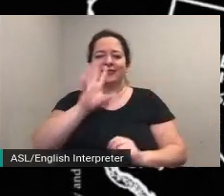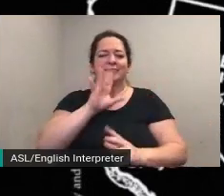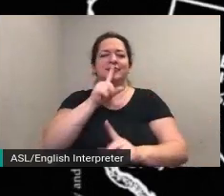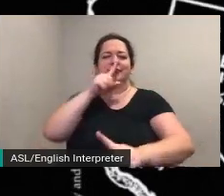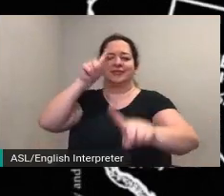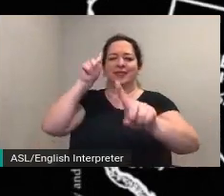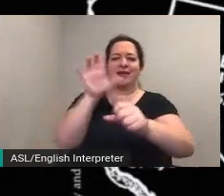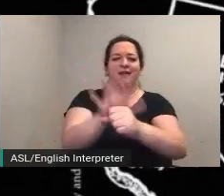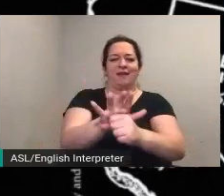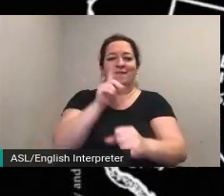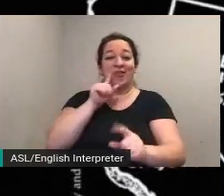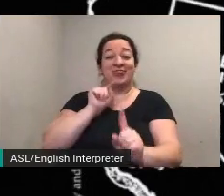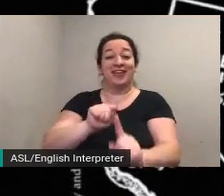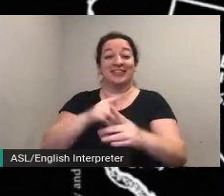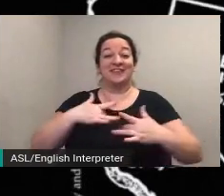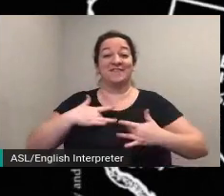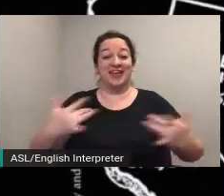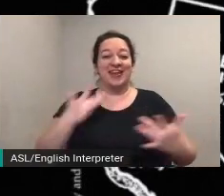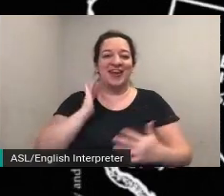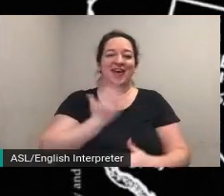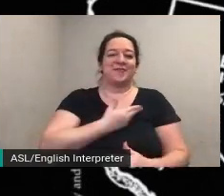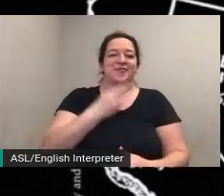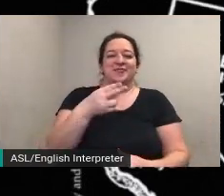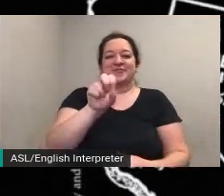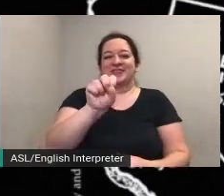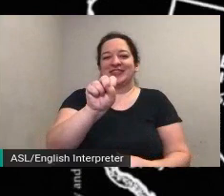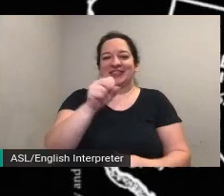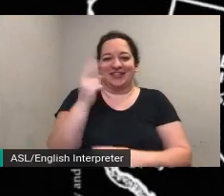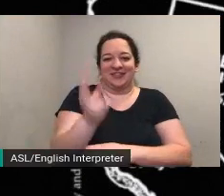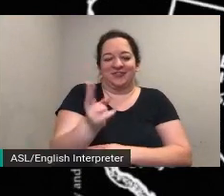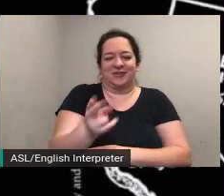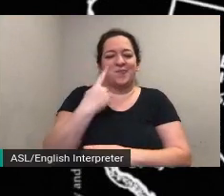to see the connections between people and places at the heart of the suffrage